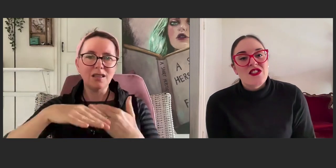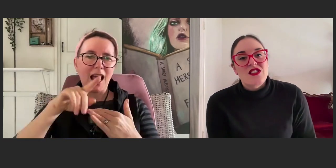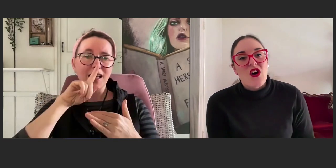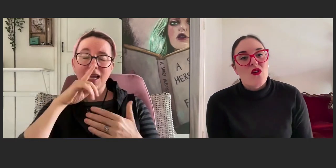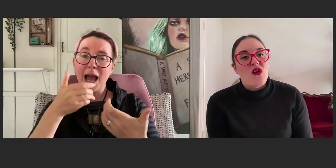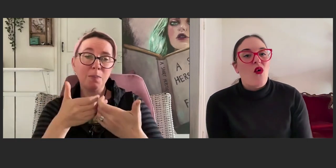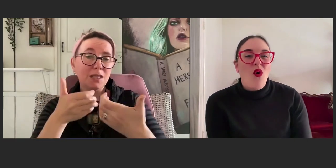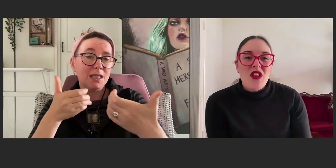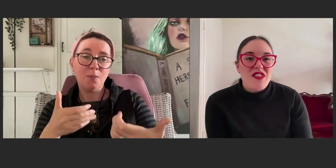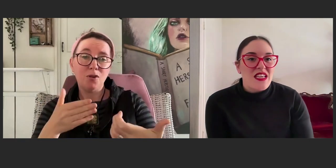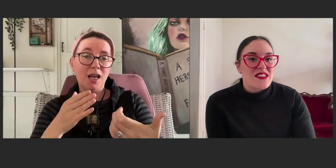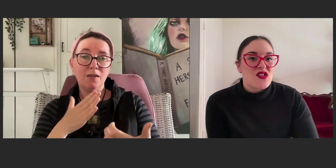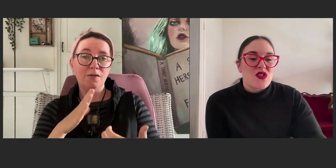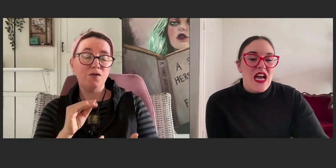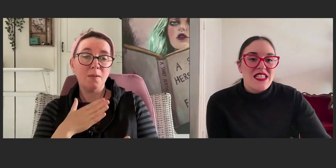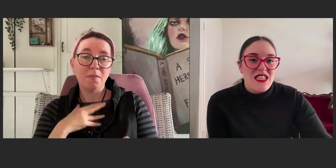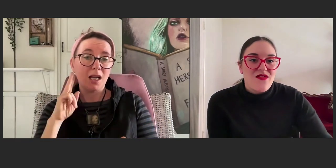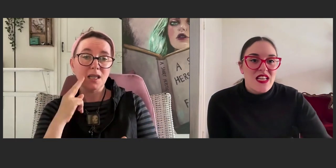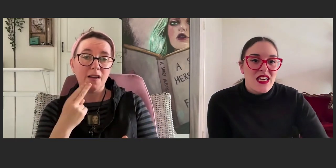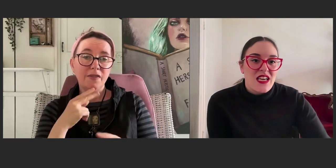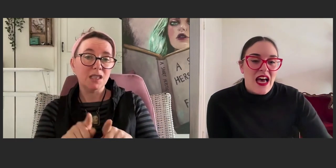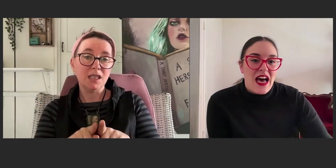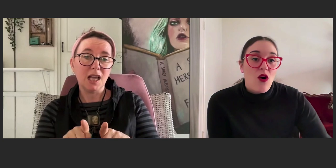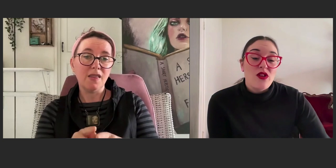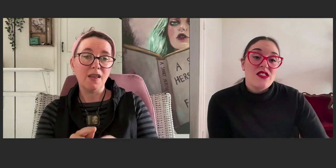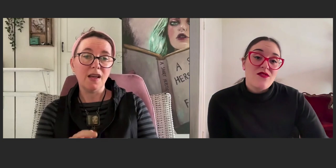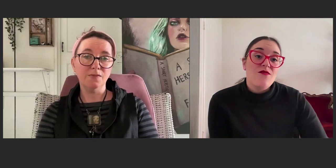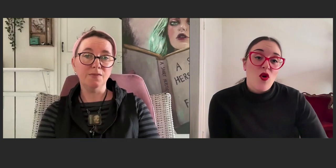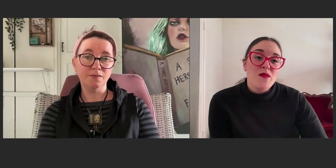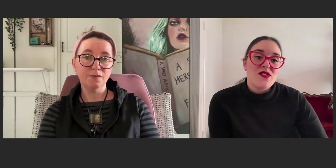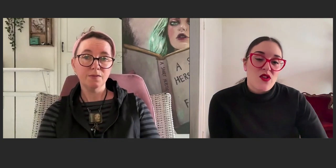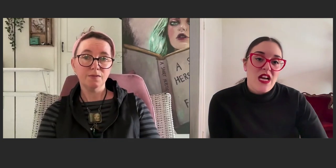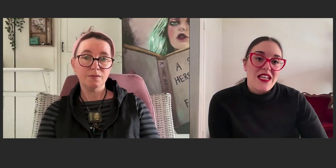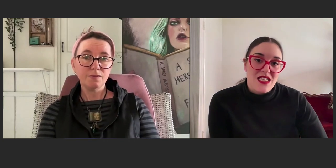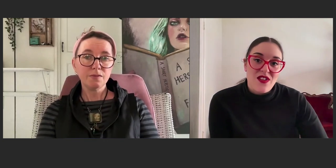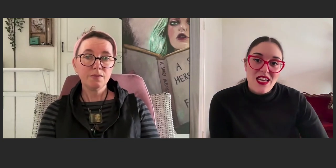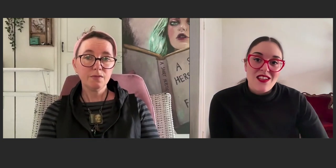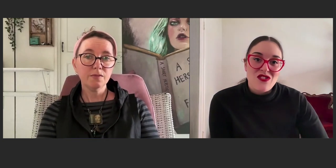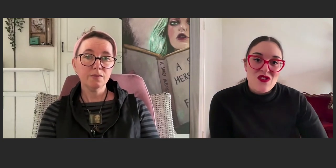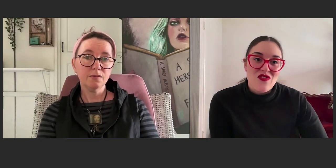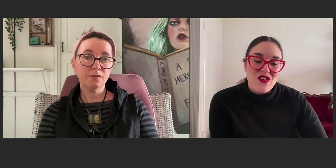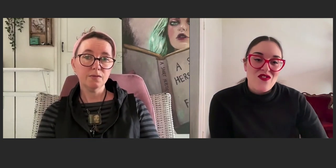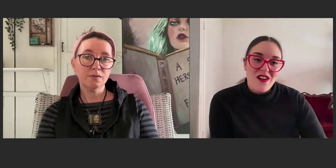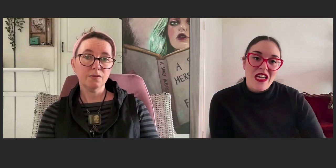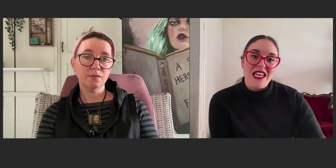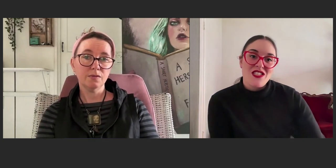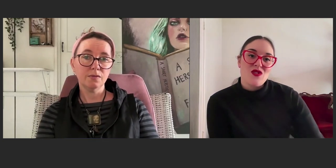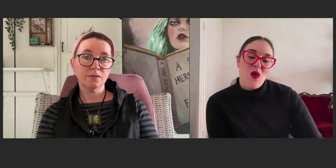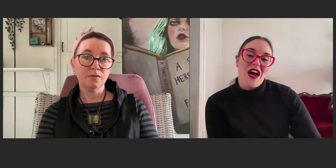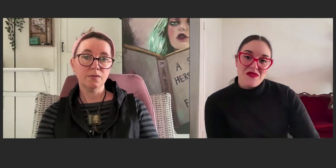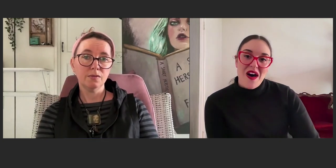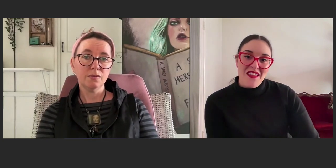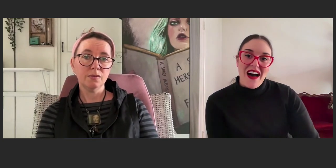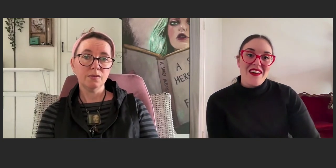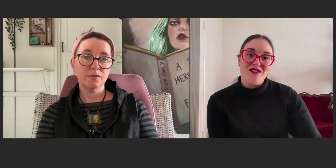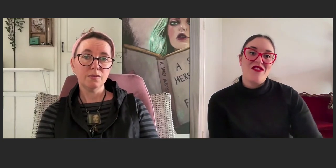So, all of these creativity, all these different forms of creativity, do feel very intertwined in my life.